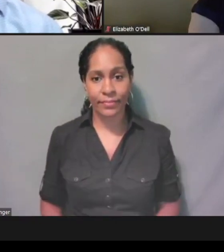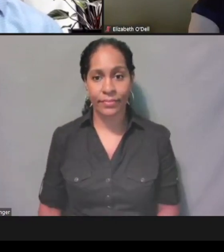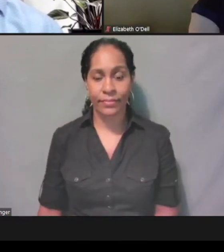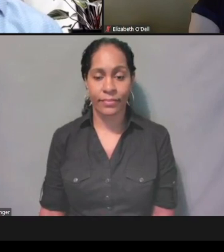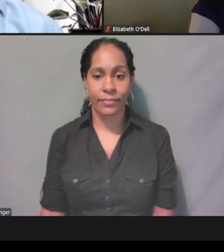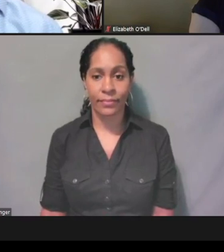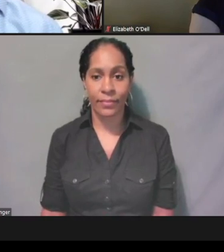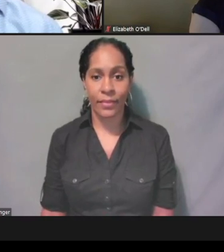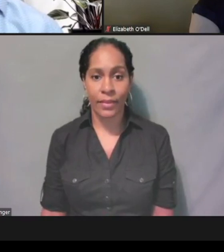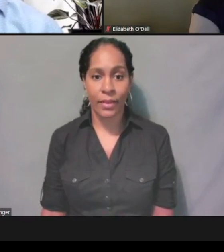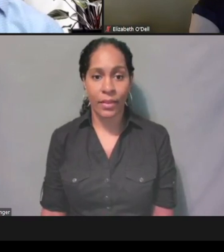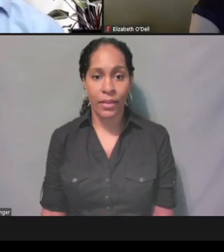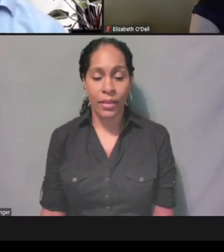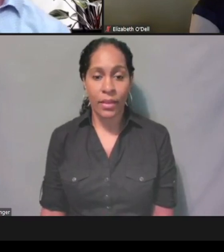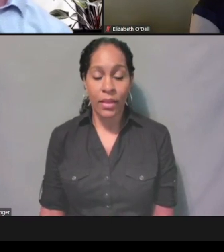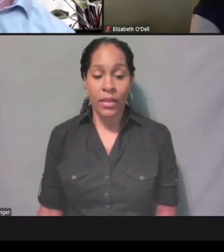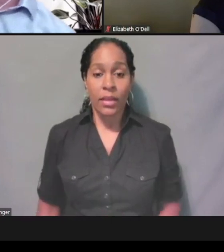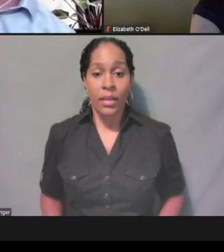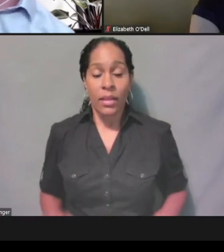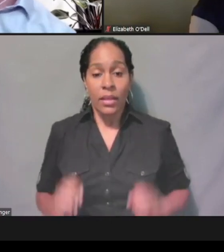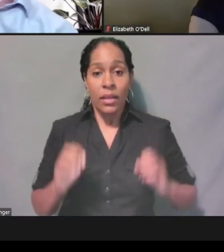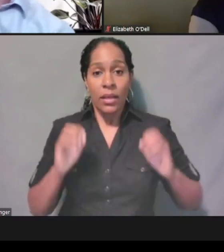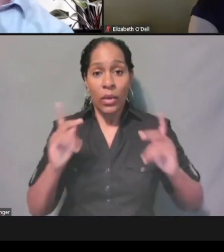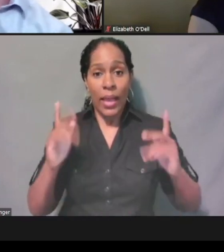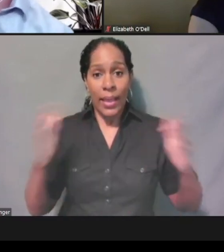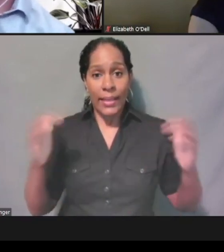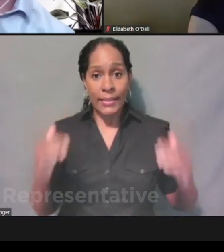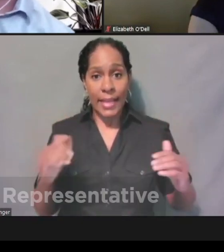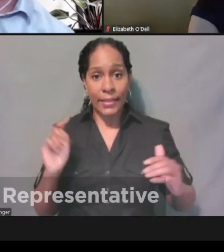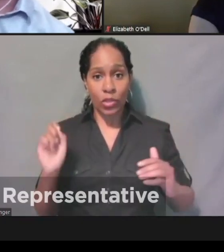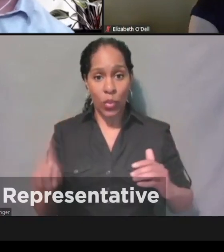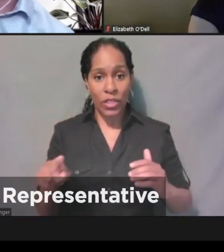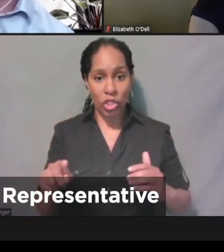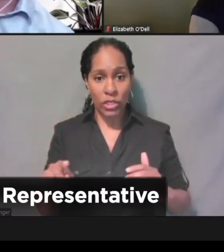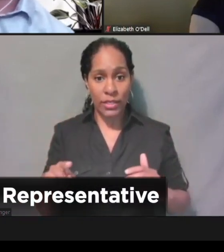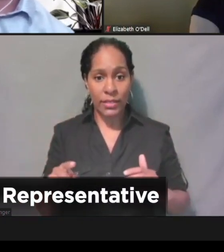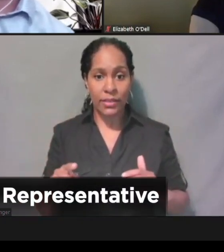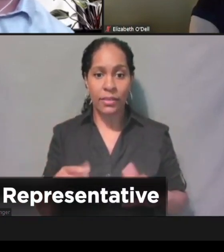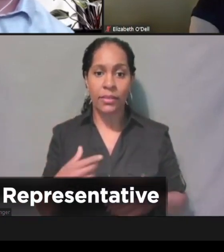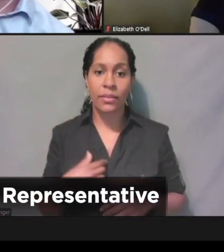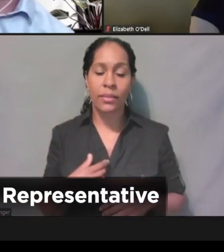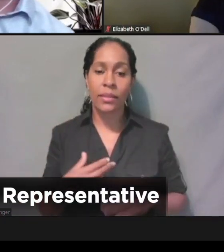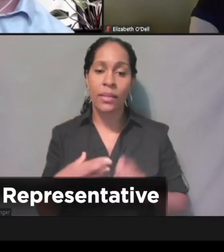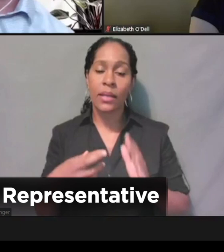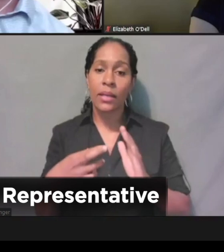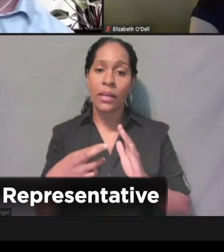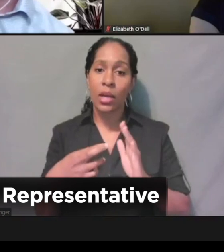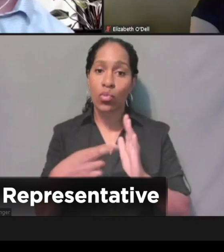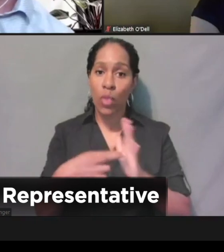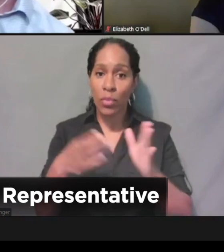All right, the next question. Can a representative create an NCID account